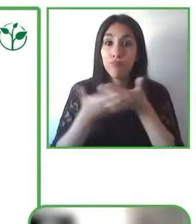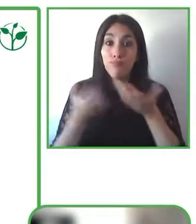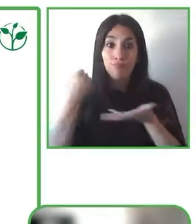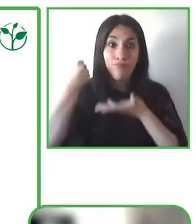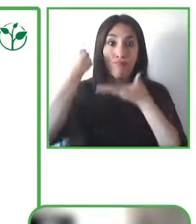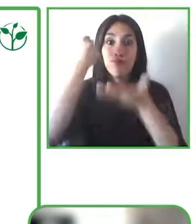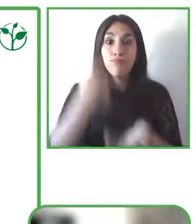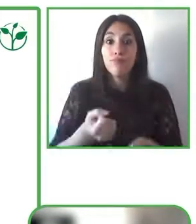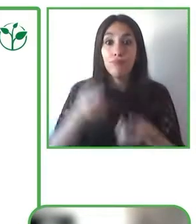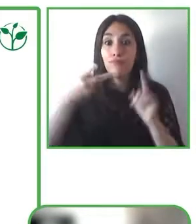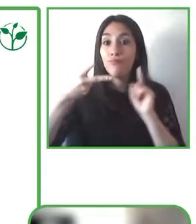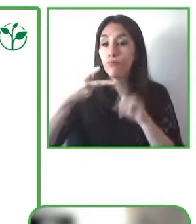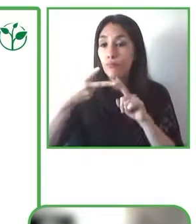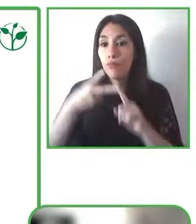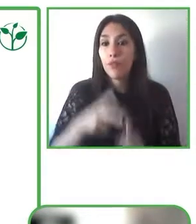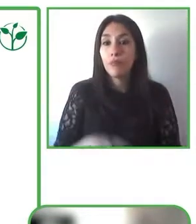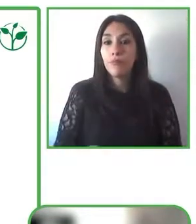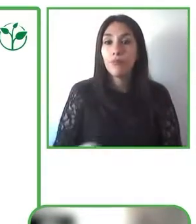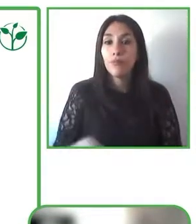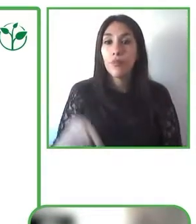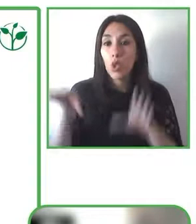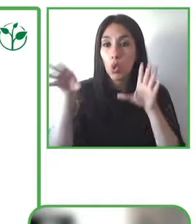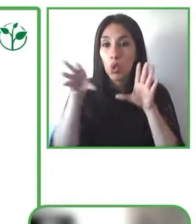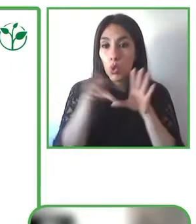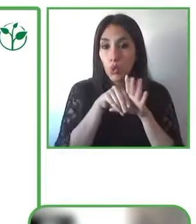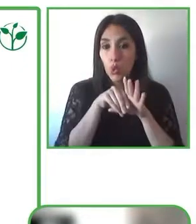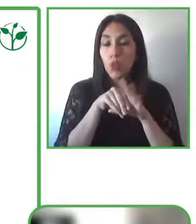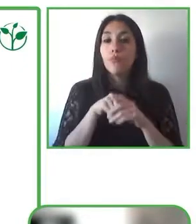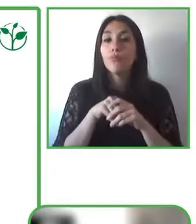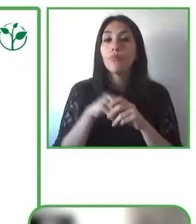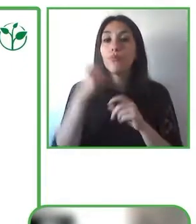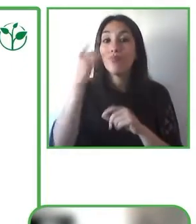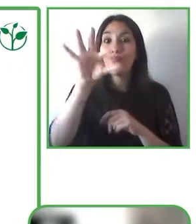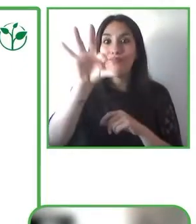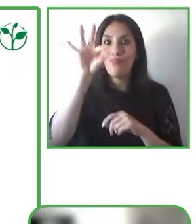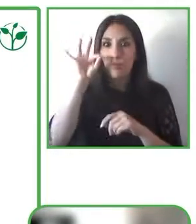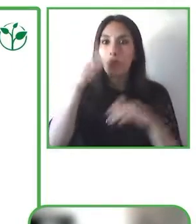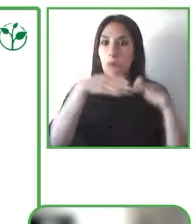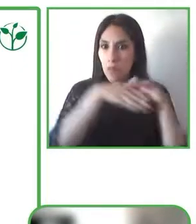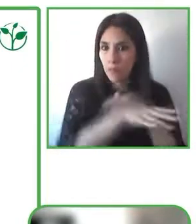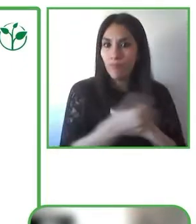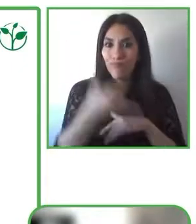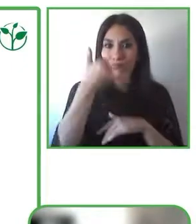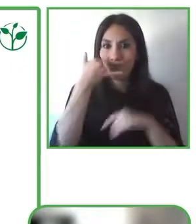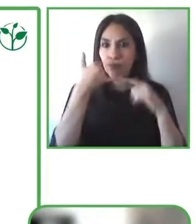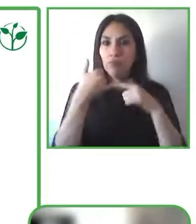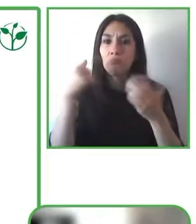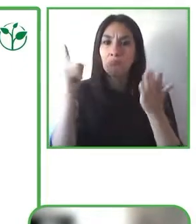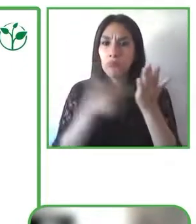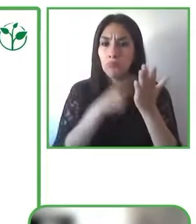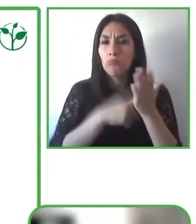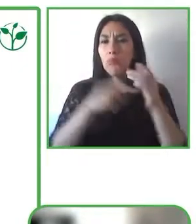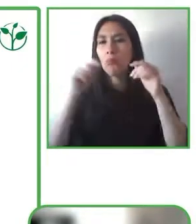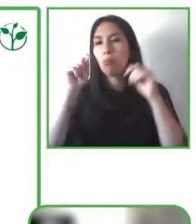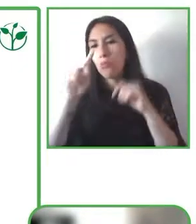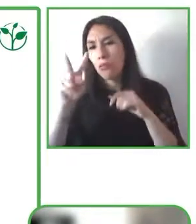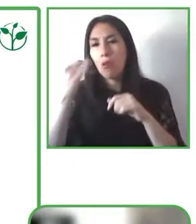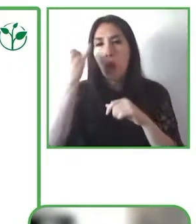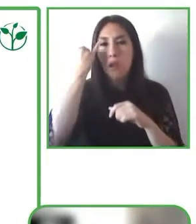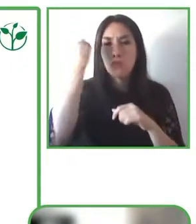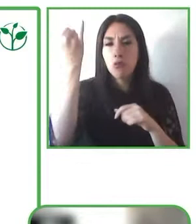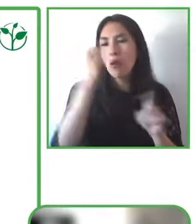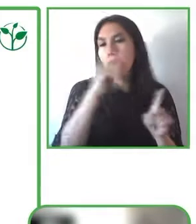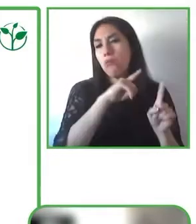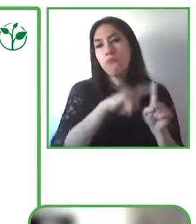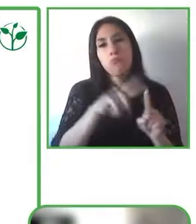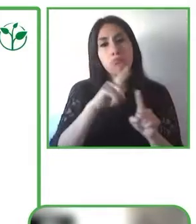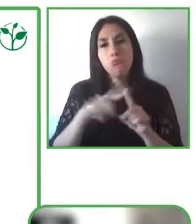how GARI is playing a role in national procurement programs in other areas so the